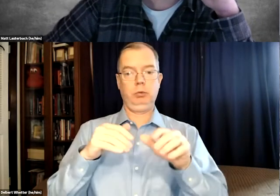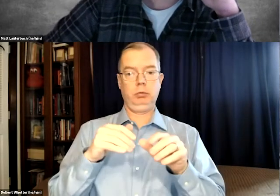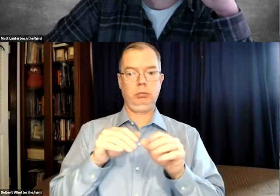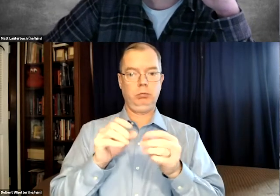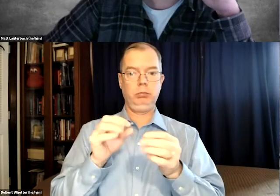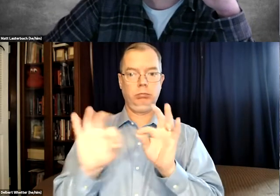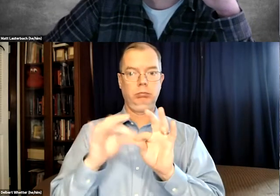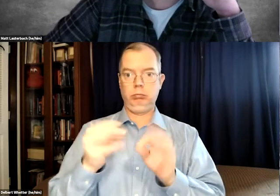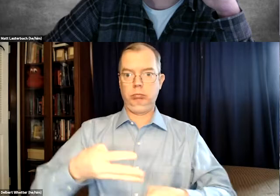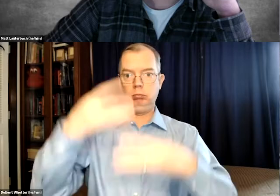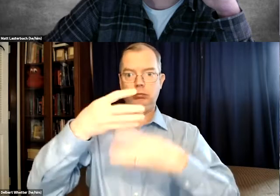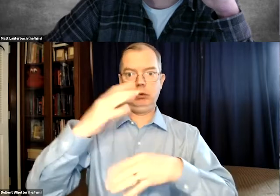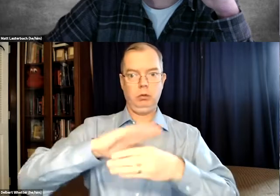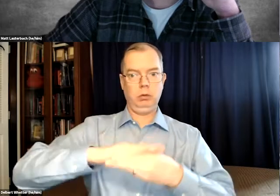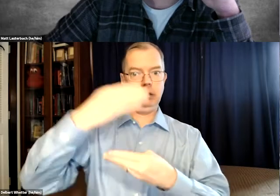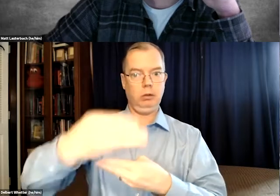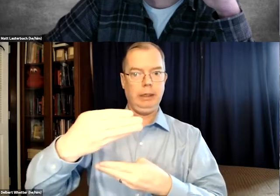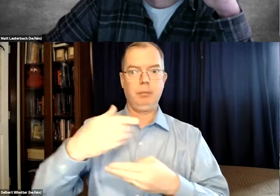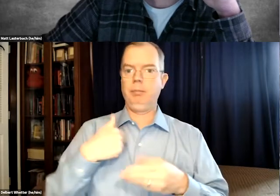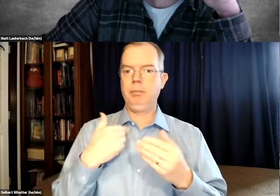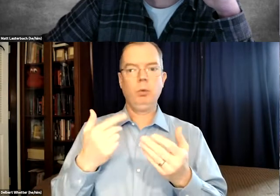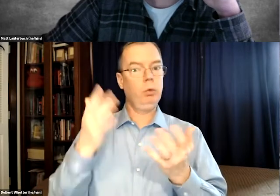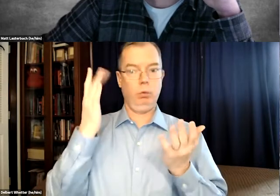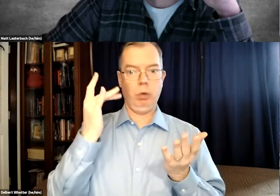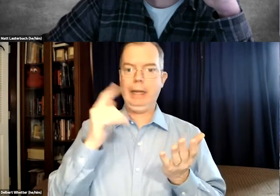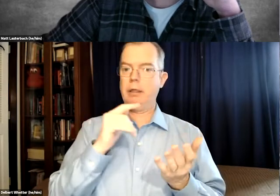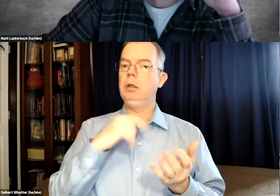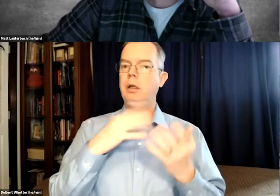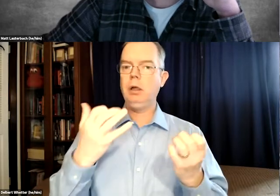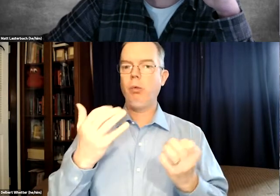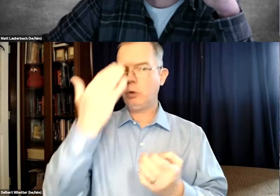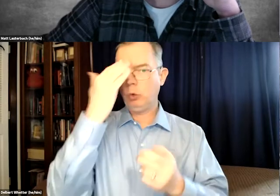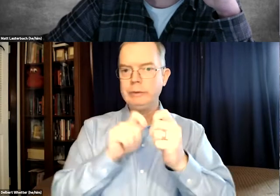and I had a transcriber who was transcribing everything live on a laptop